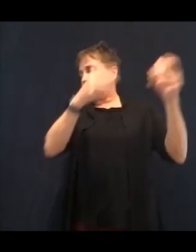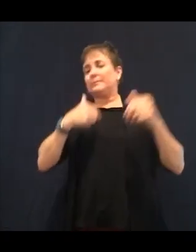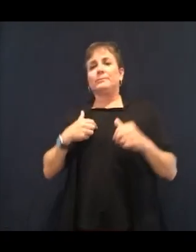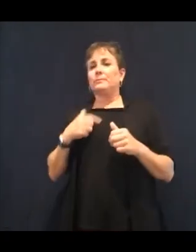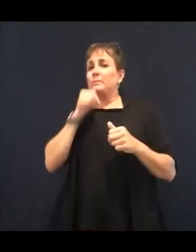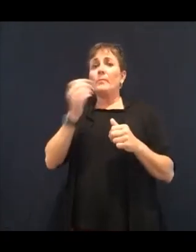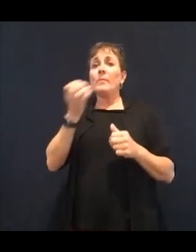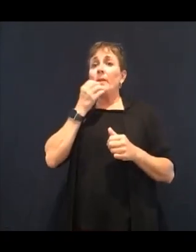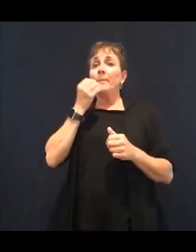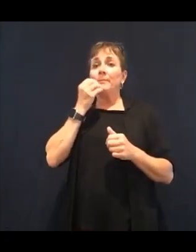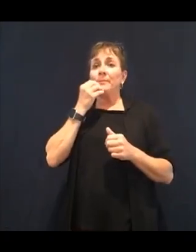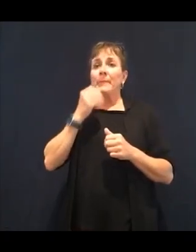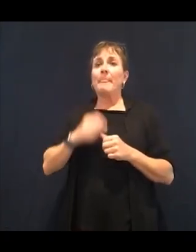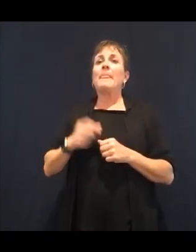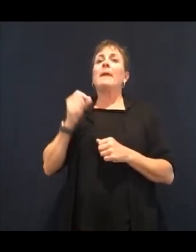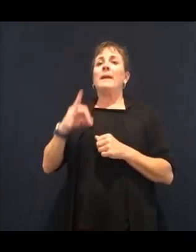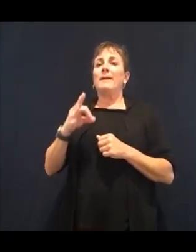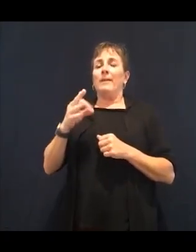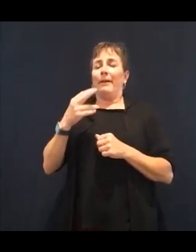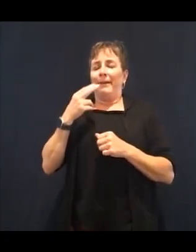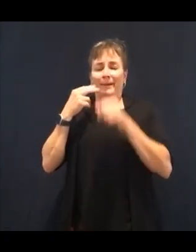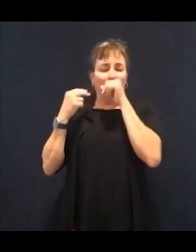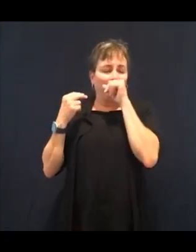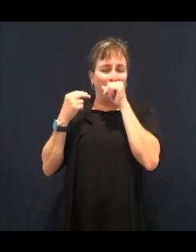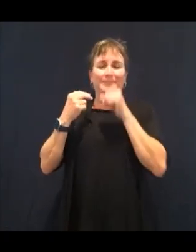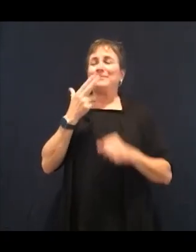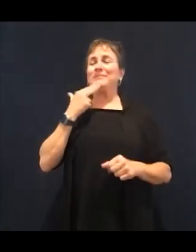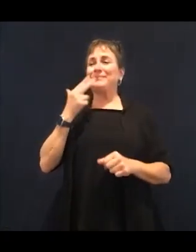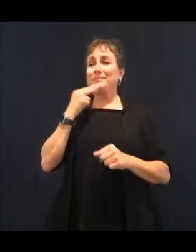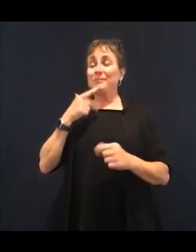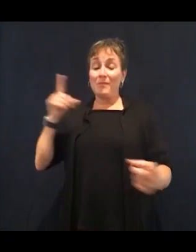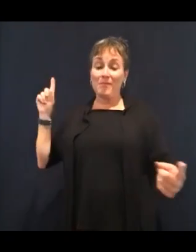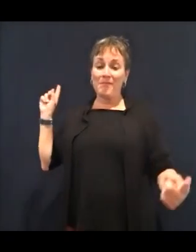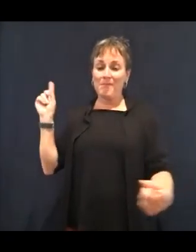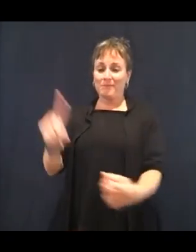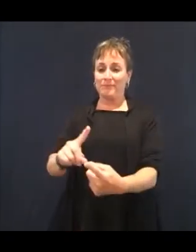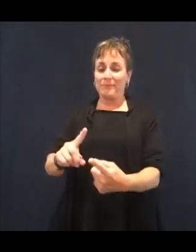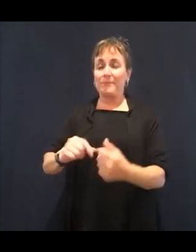is one of the first five ingredients. That means there's more salt or more sugar